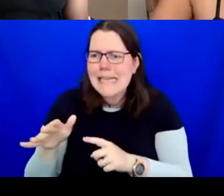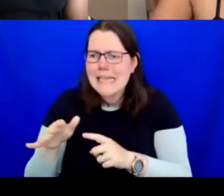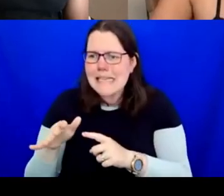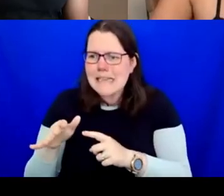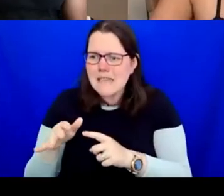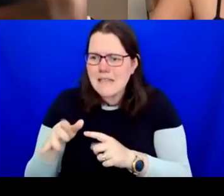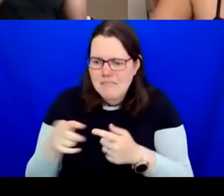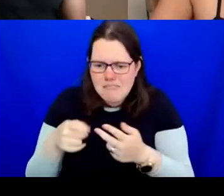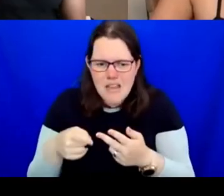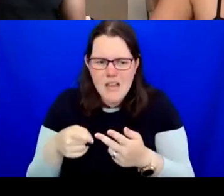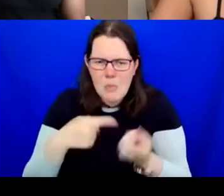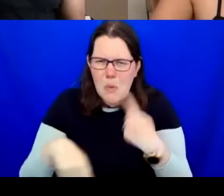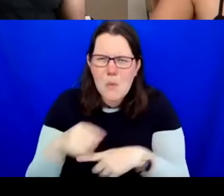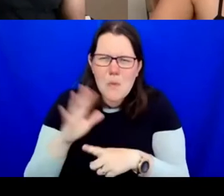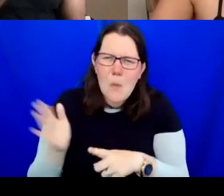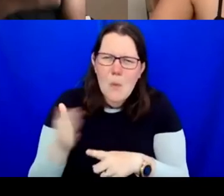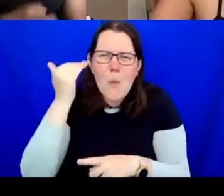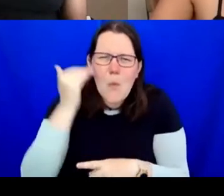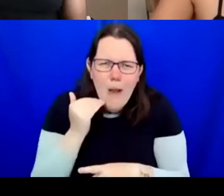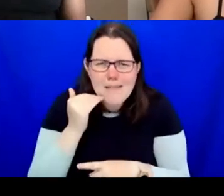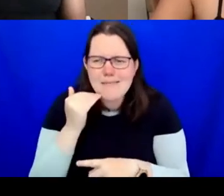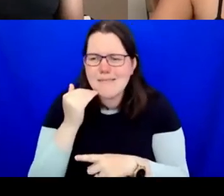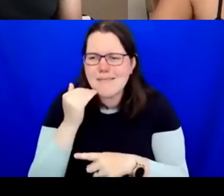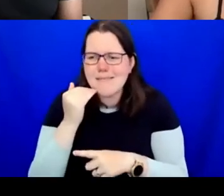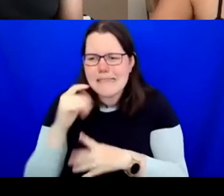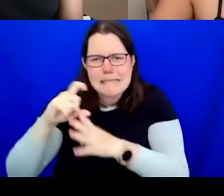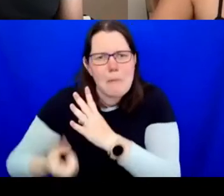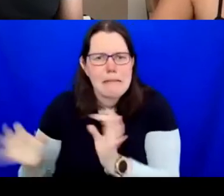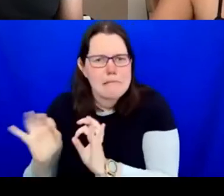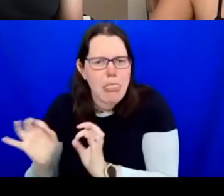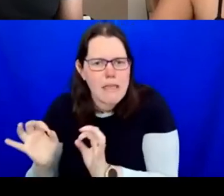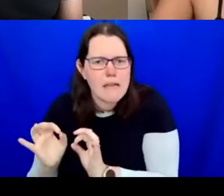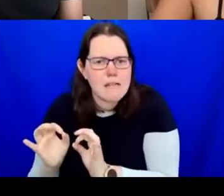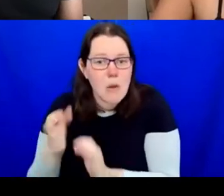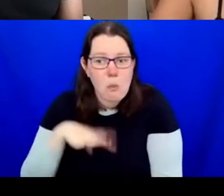So, I wanted to ask why. I think this is something most institutions don't do because